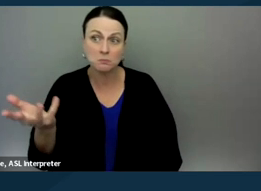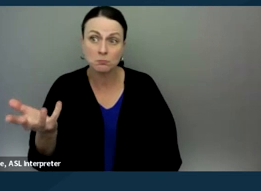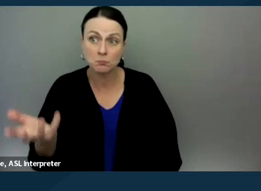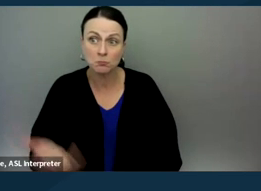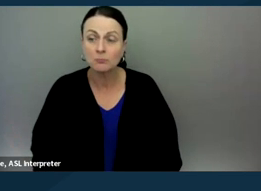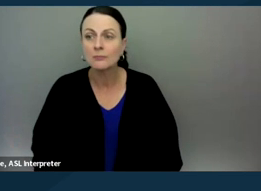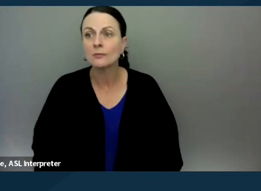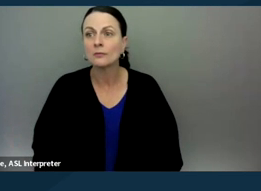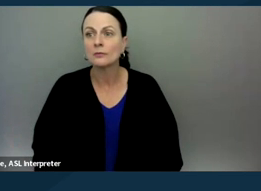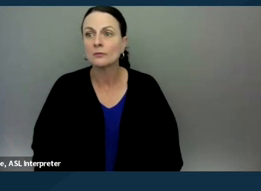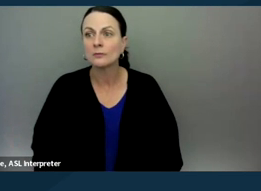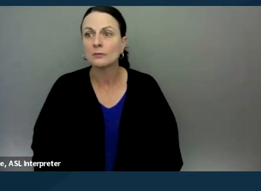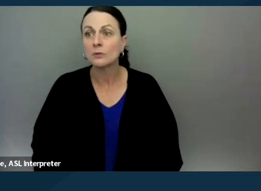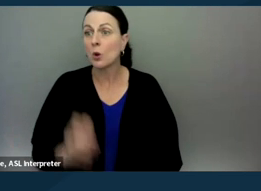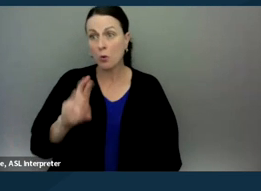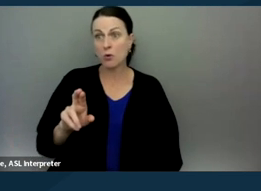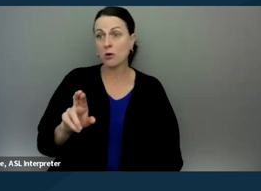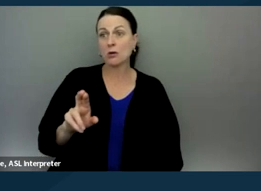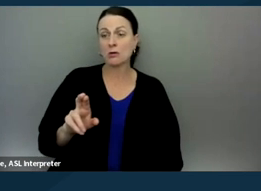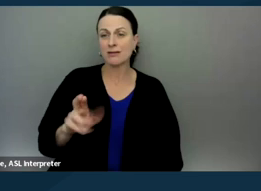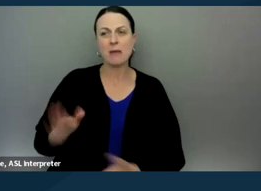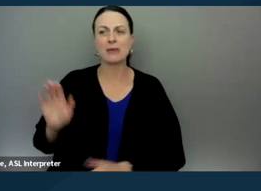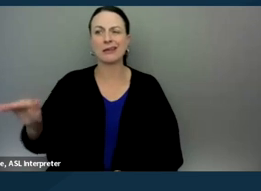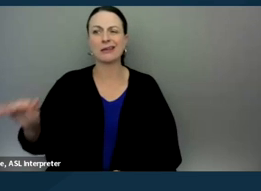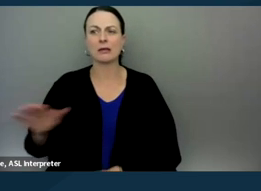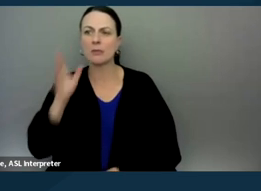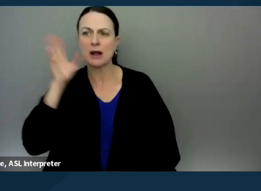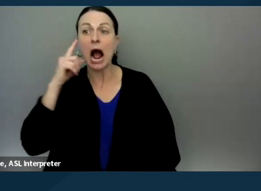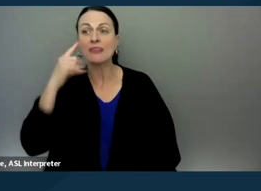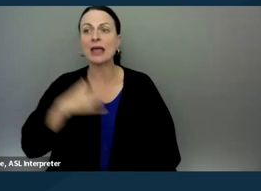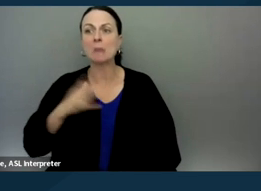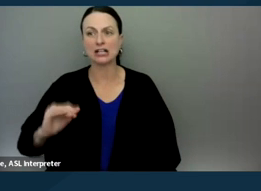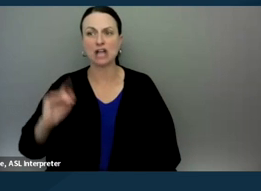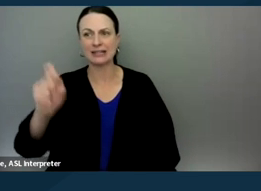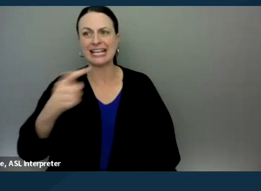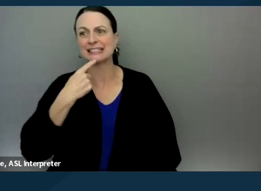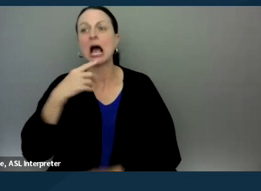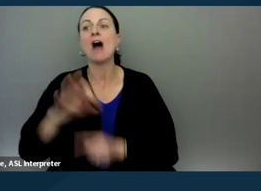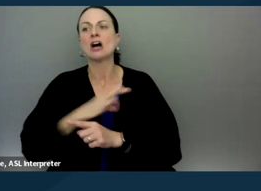And you know, or I may have prepped the parent to say, "Well, I think my child needs a functional behavior assessment."